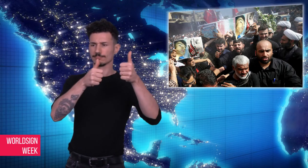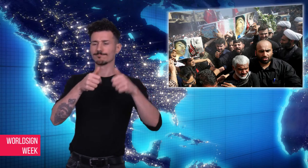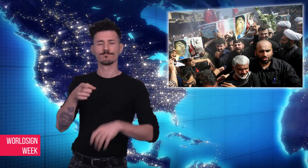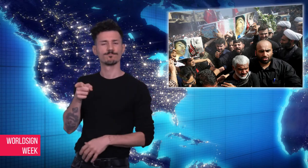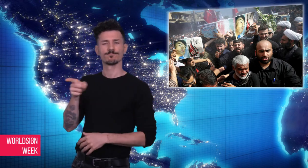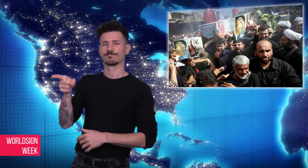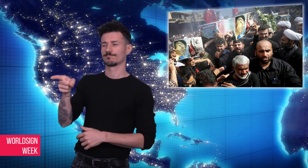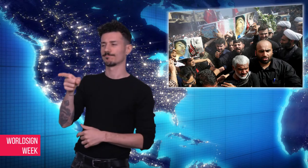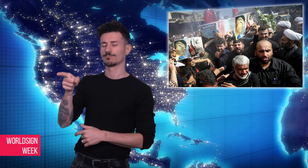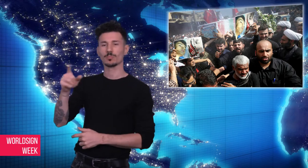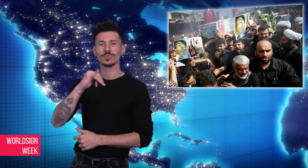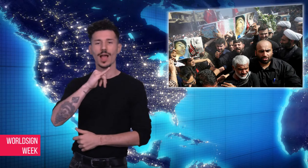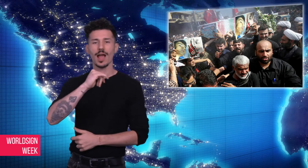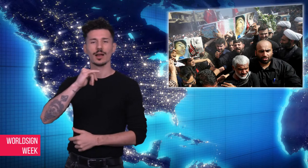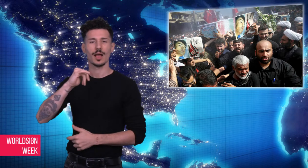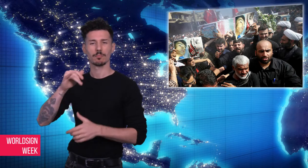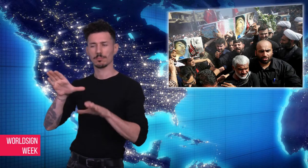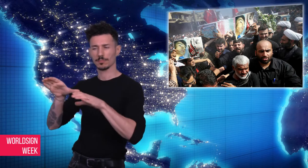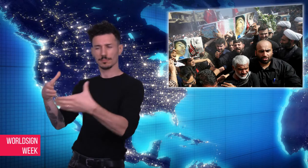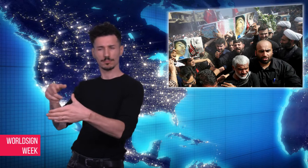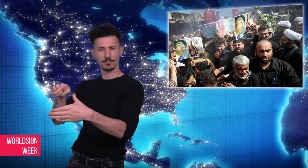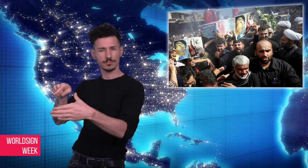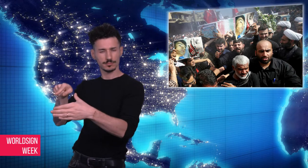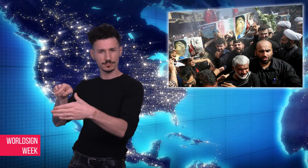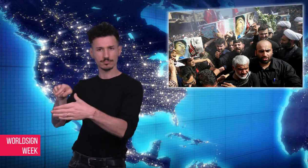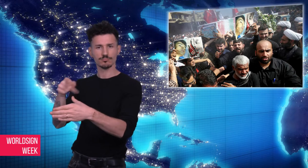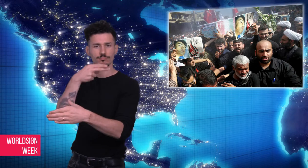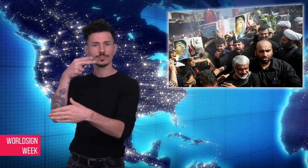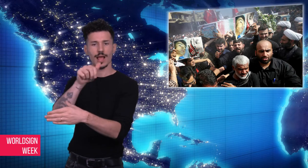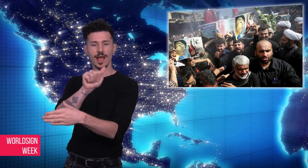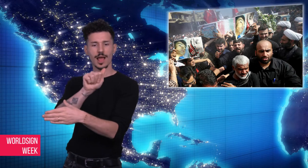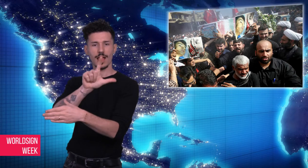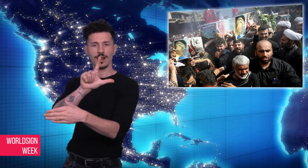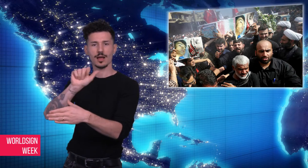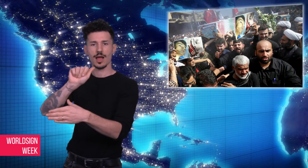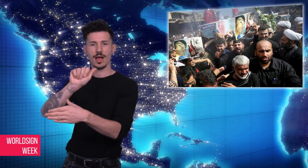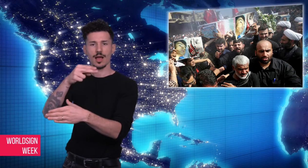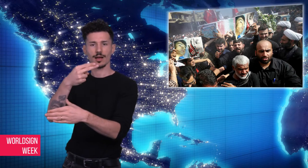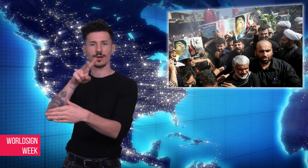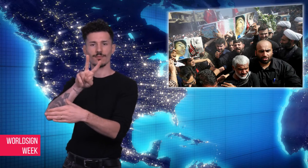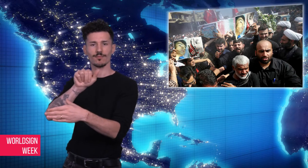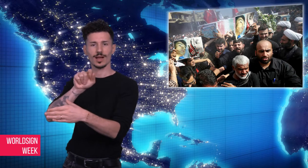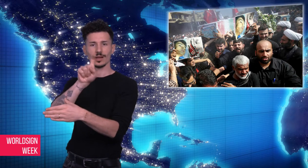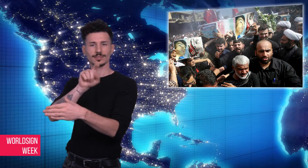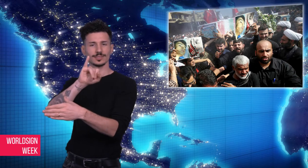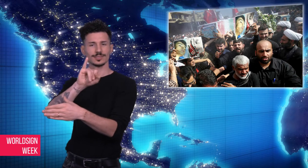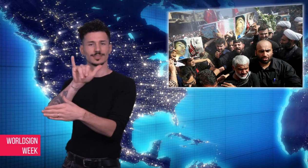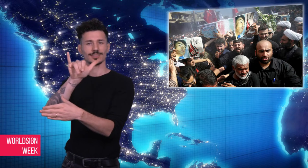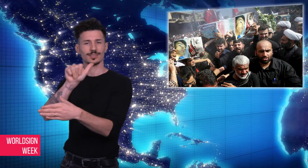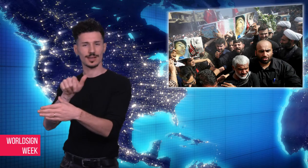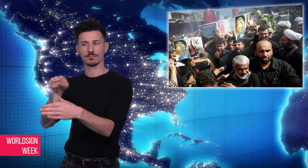officials blamed Arab separatists, known as al-